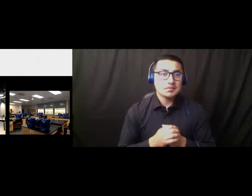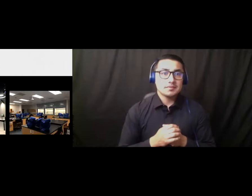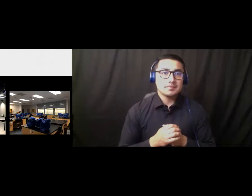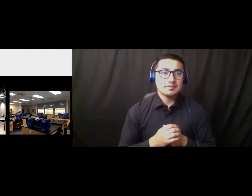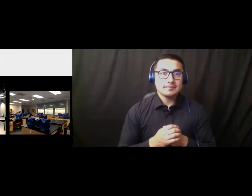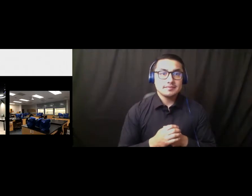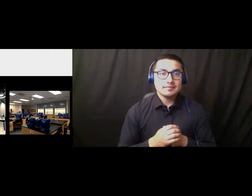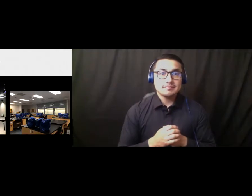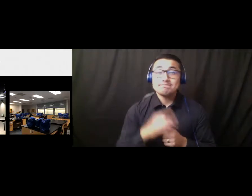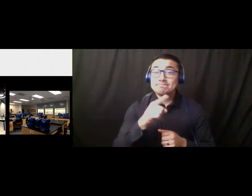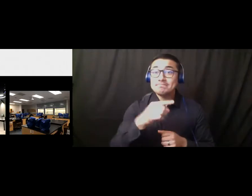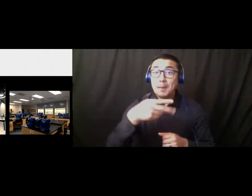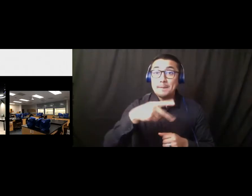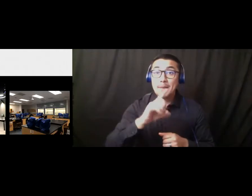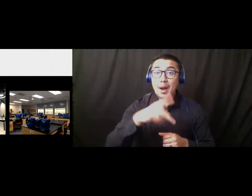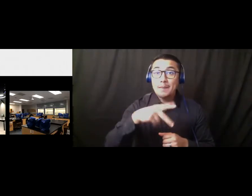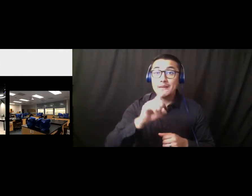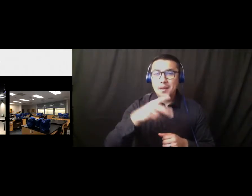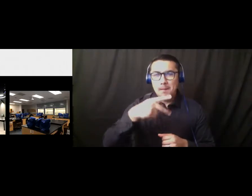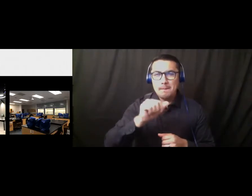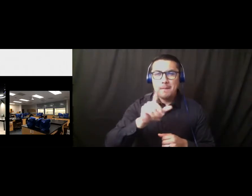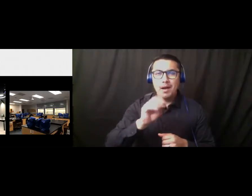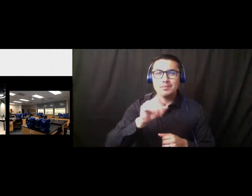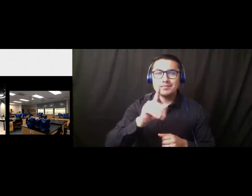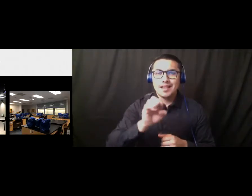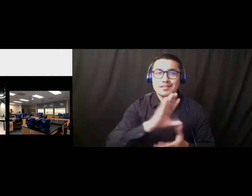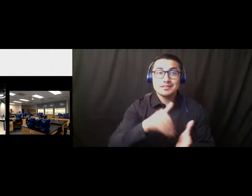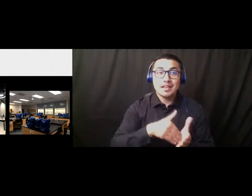Palmdale Center. This project was 16,872